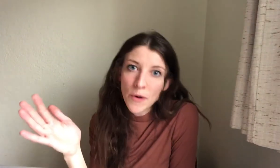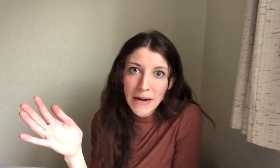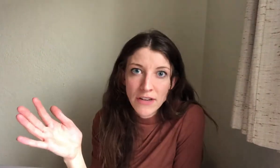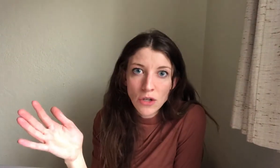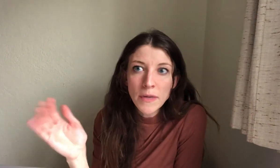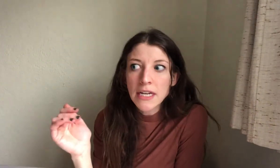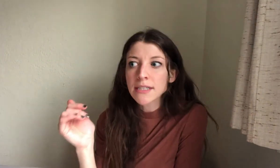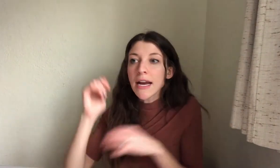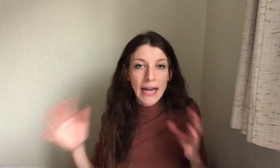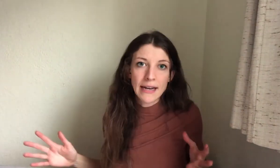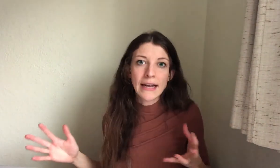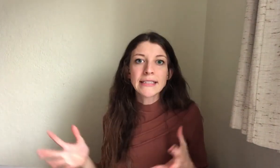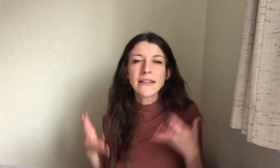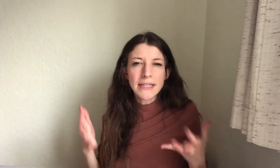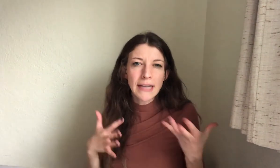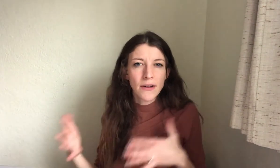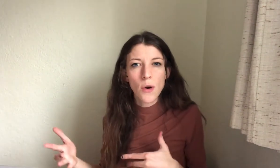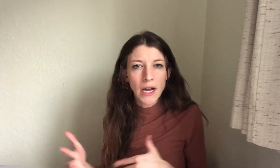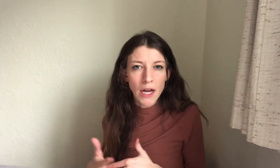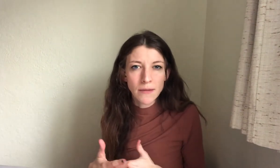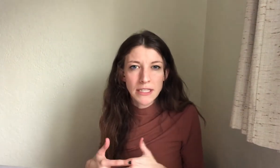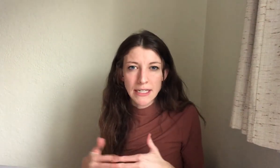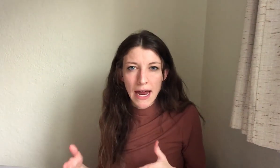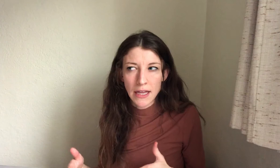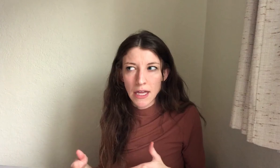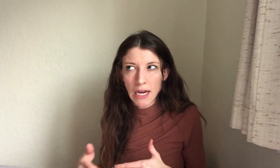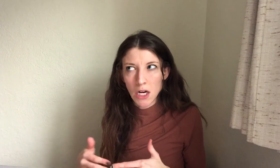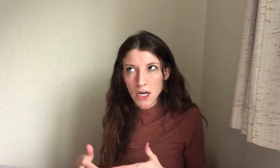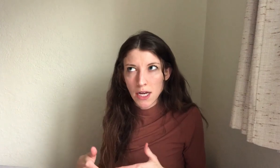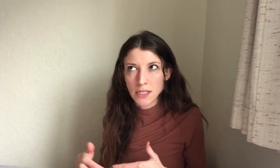beneficial because again like TVs haven't quite caught up to the tech but like hearing aids and